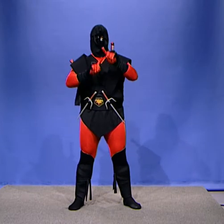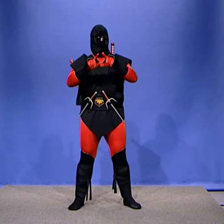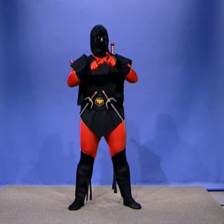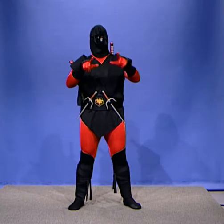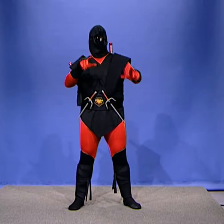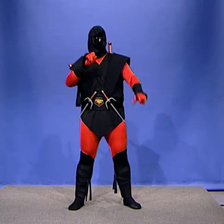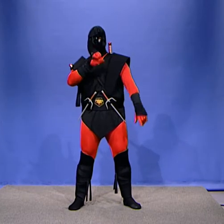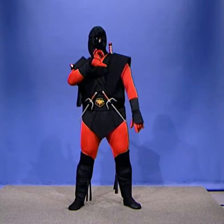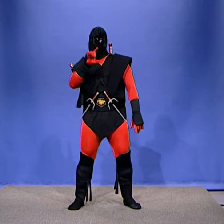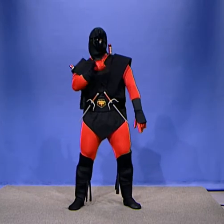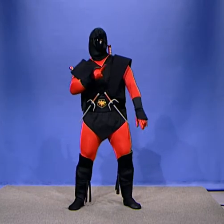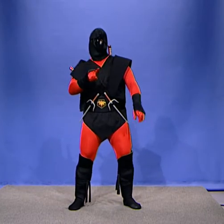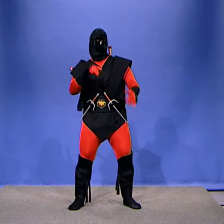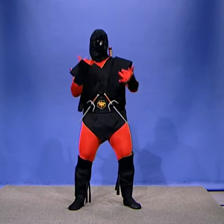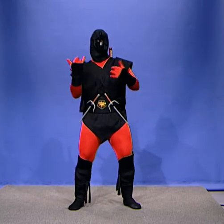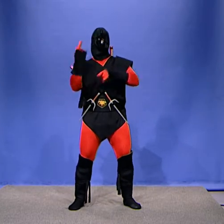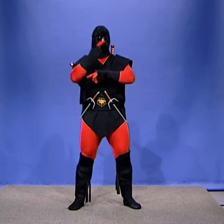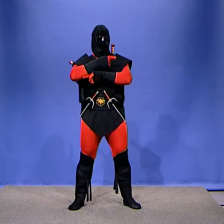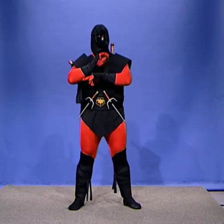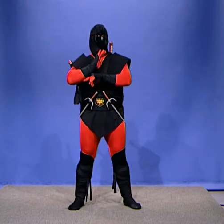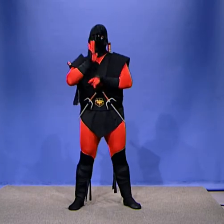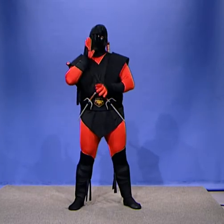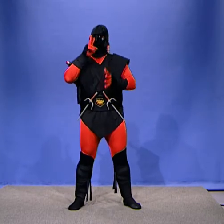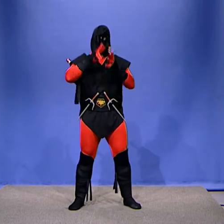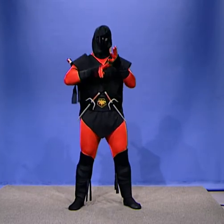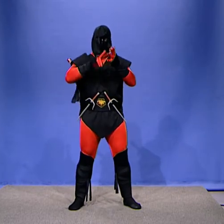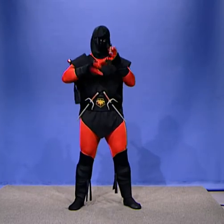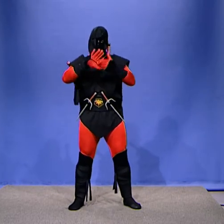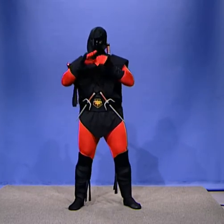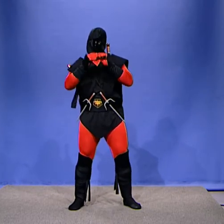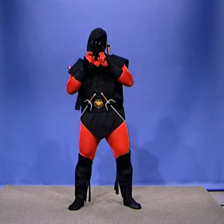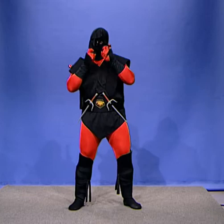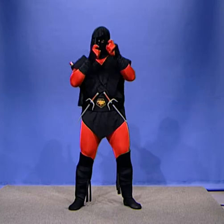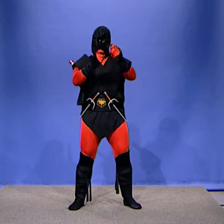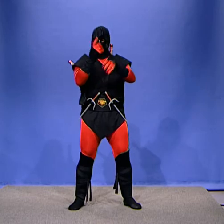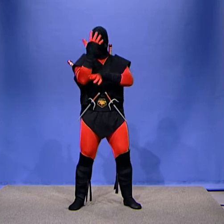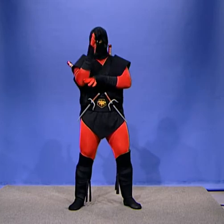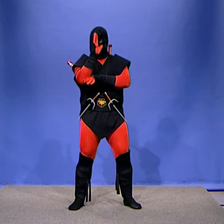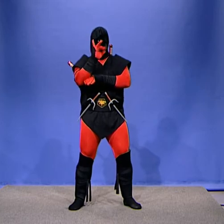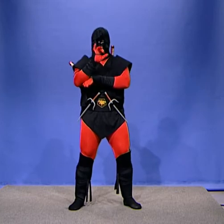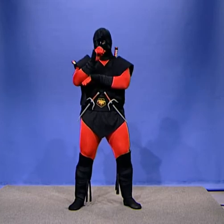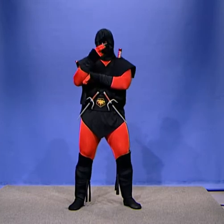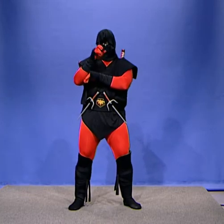Today we will be reading the "The Giving Tree" By Shel Silverstein.